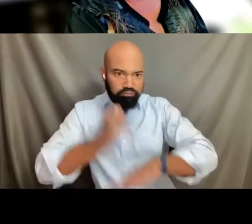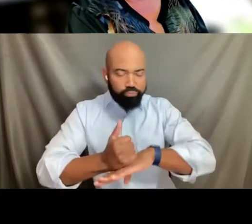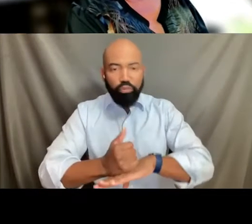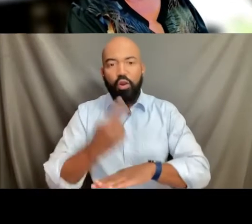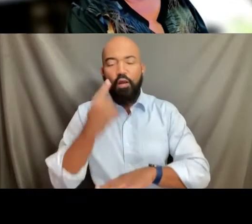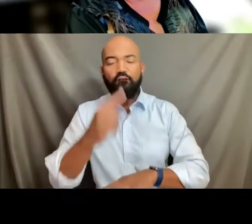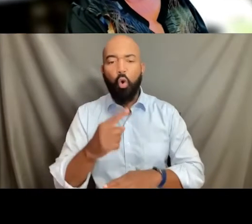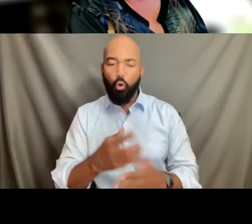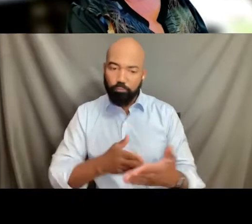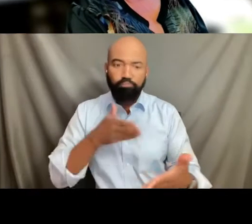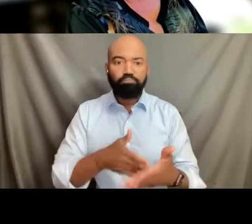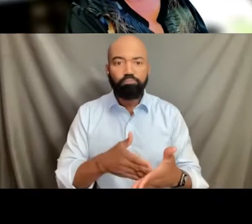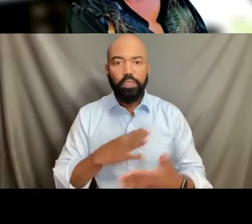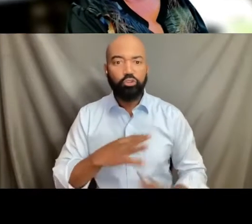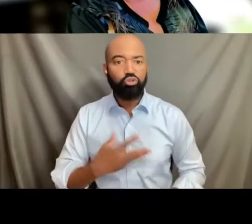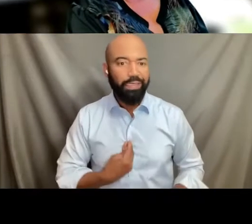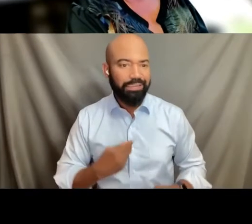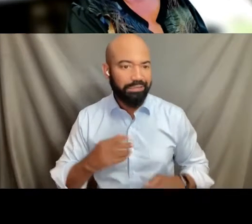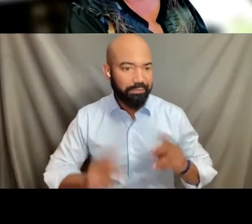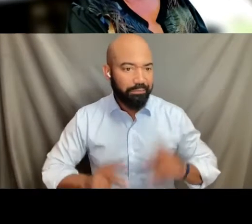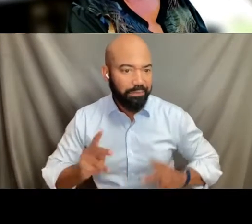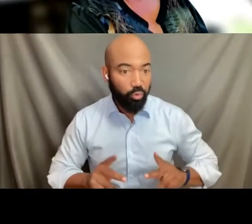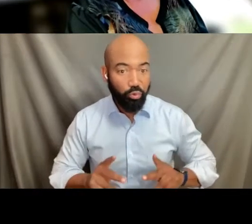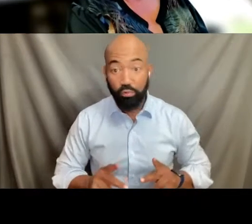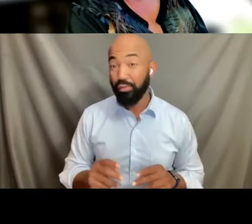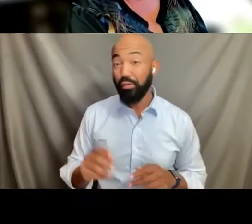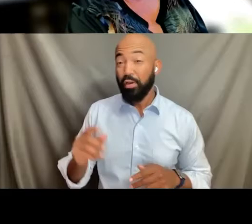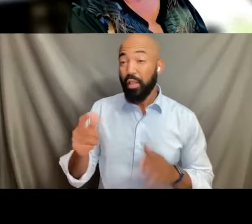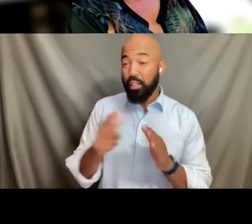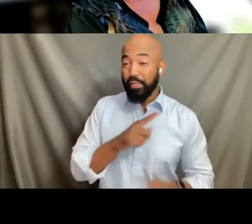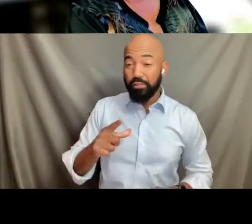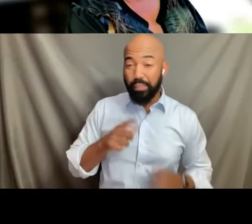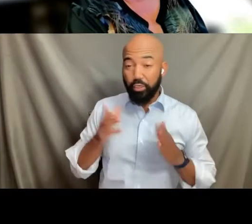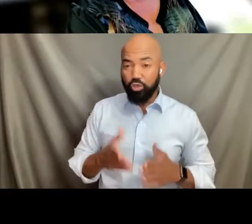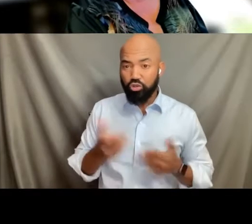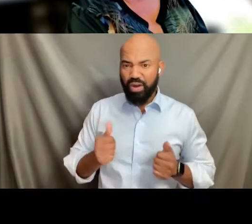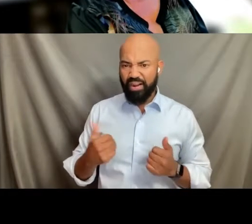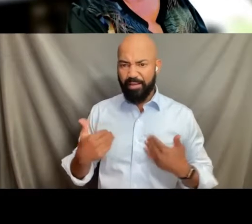where they are trying to pass laws to limit trans rights.